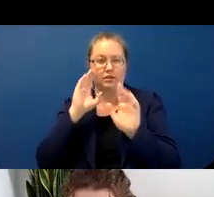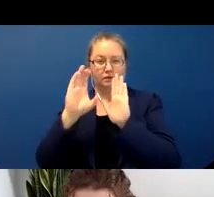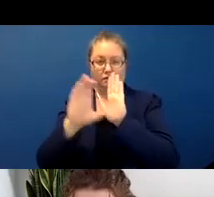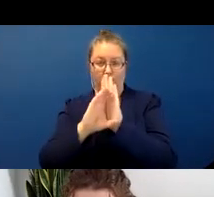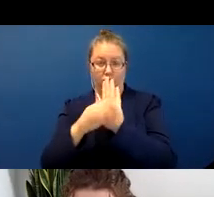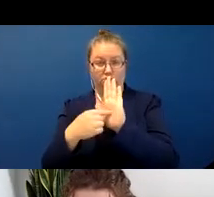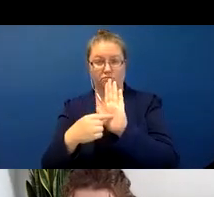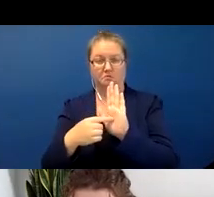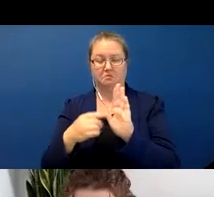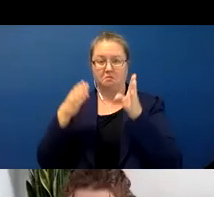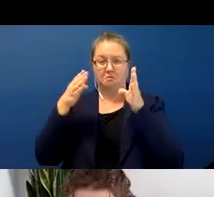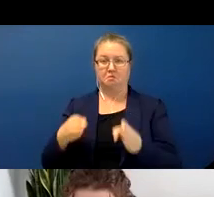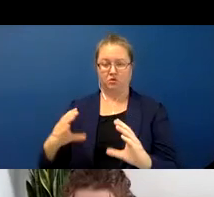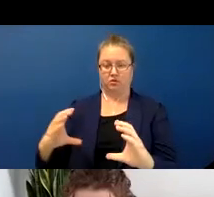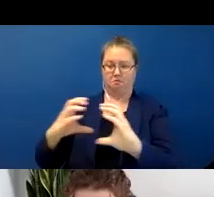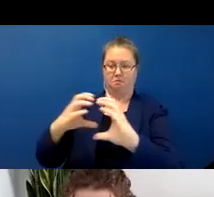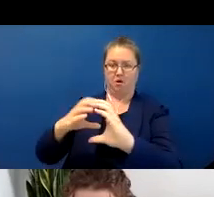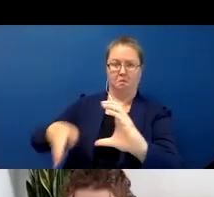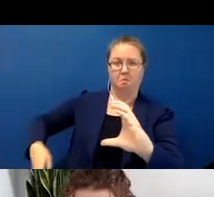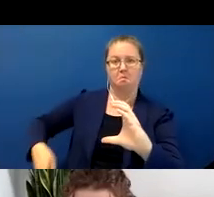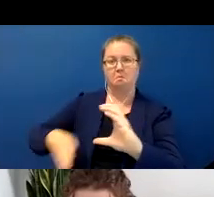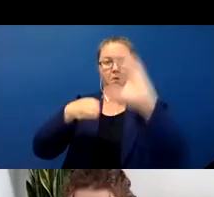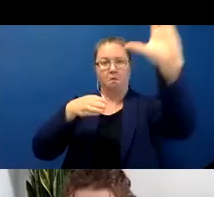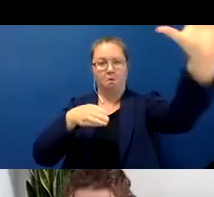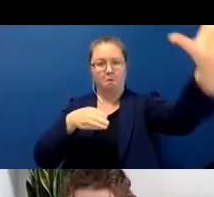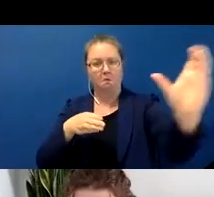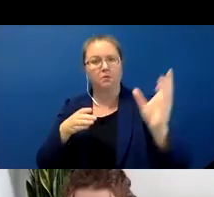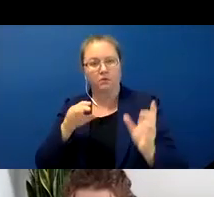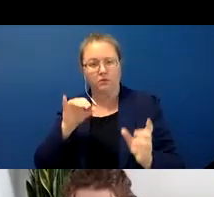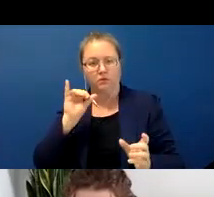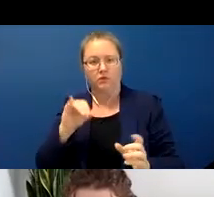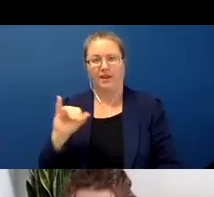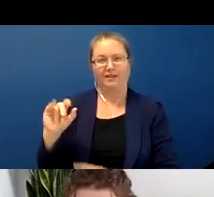the person is kicking a ball so the it here would be the ball.